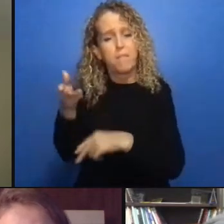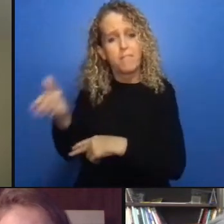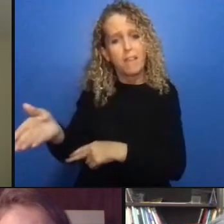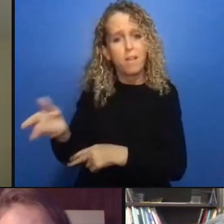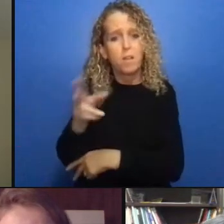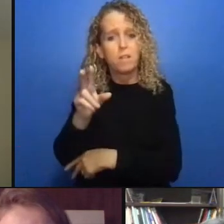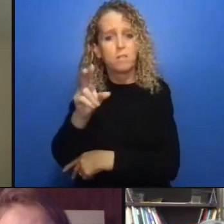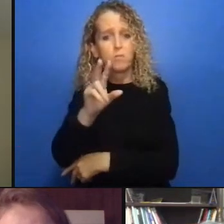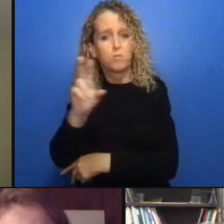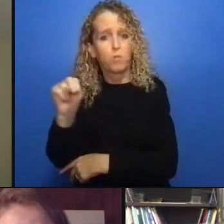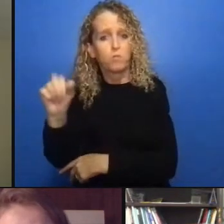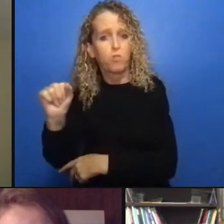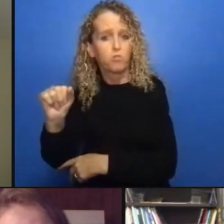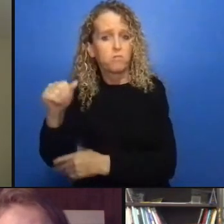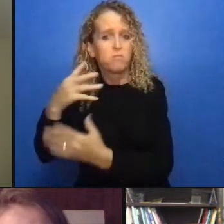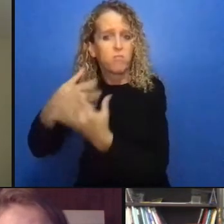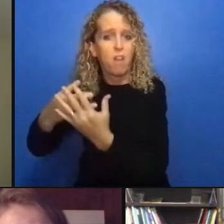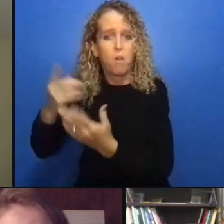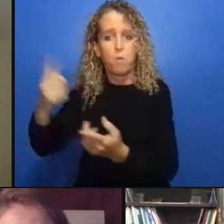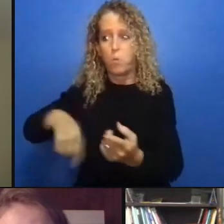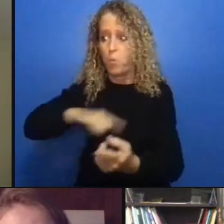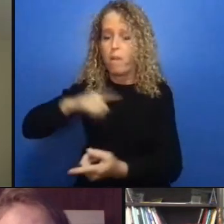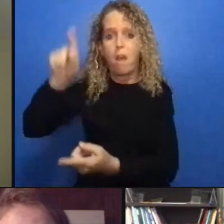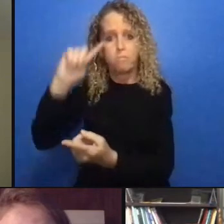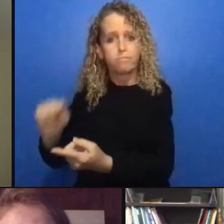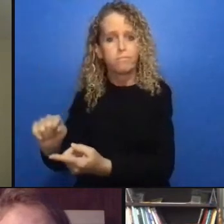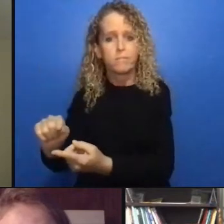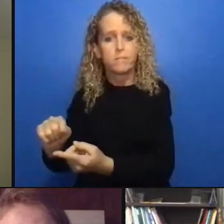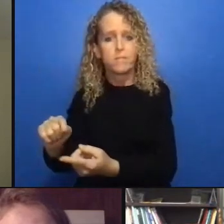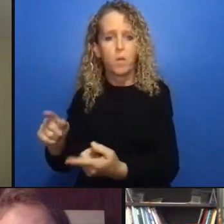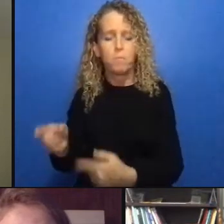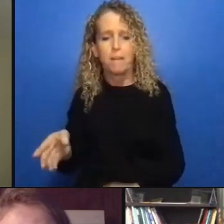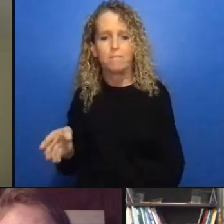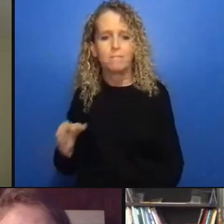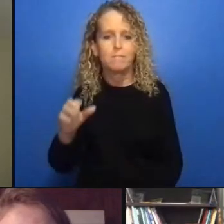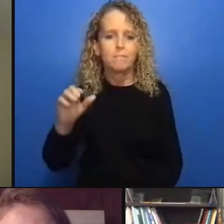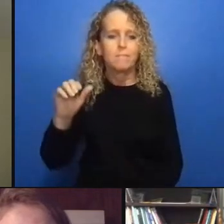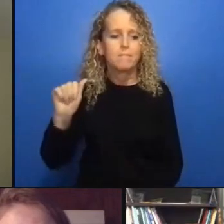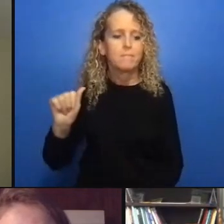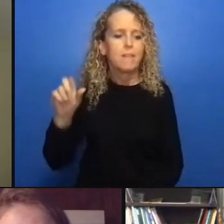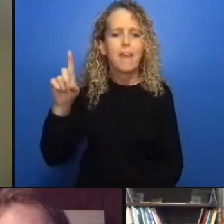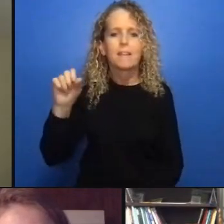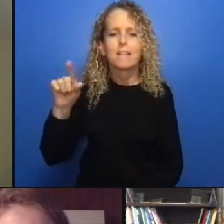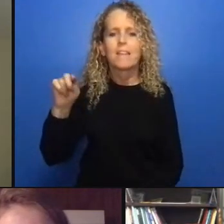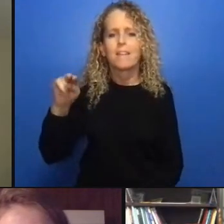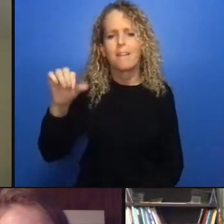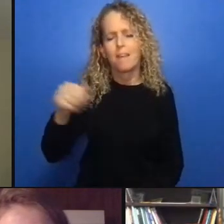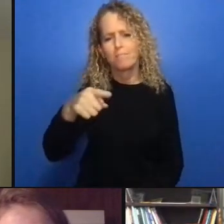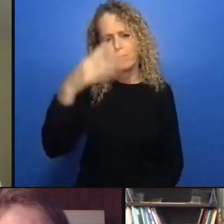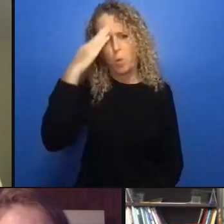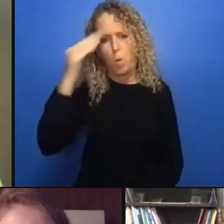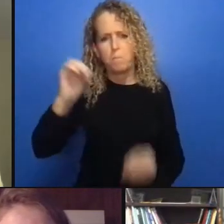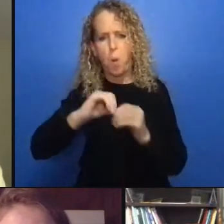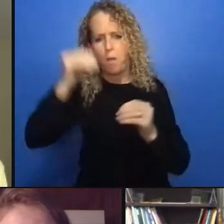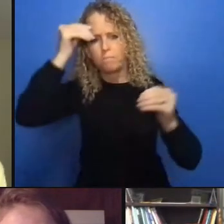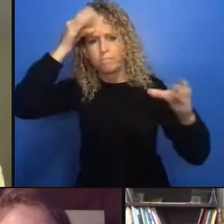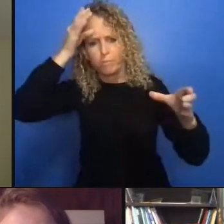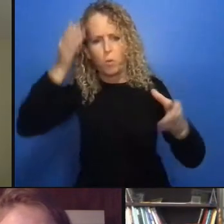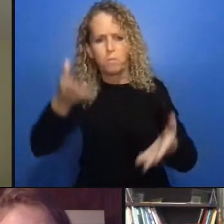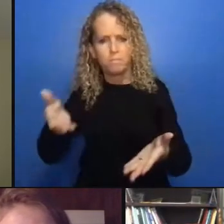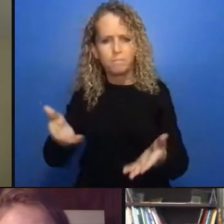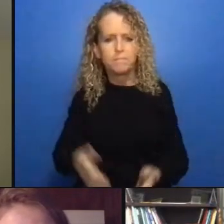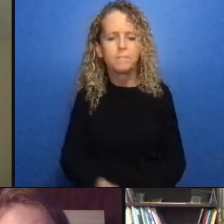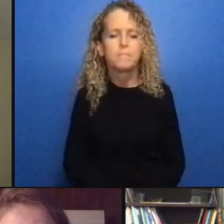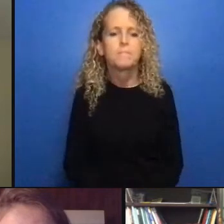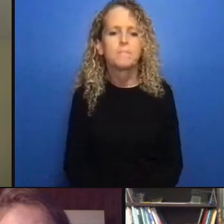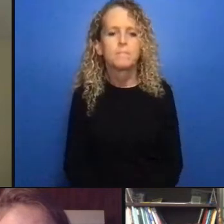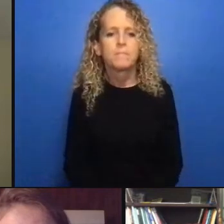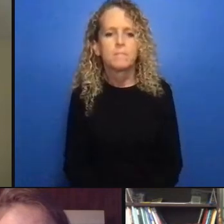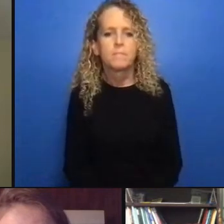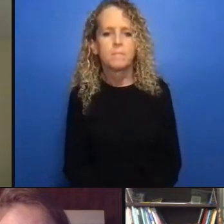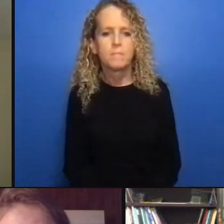their parents be criminalization of drug use yeah oh so the knock-on effects which we reached so